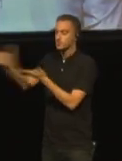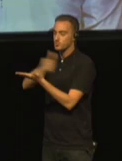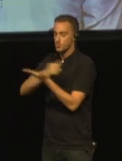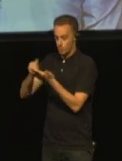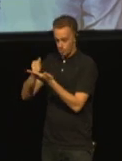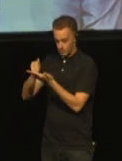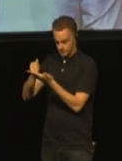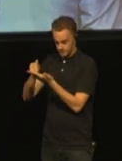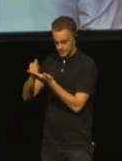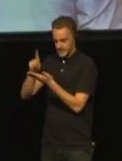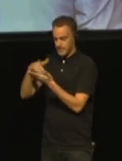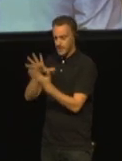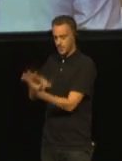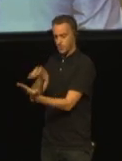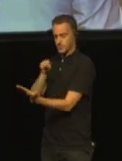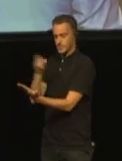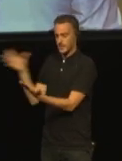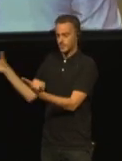not just at a political level.